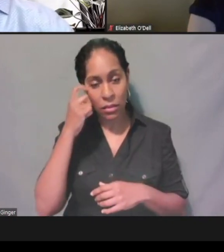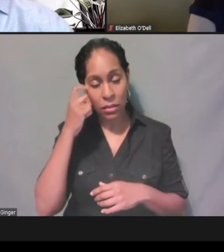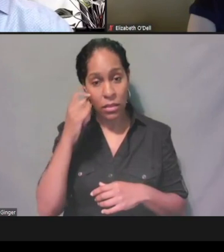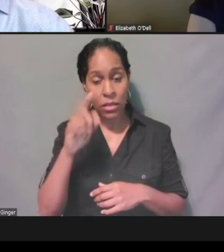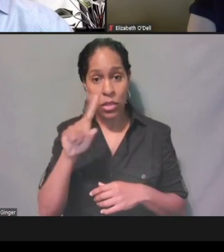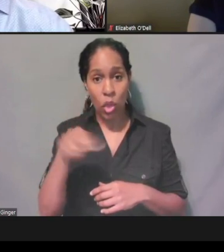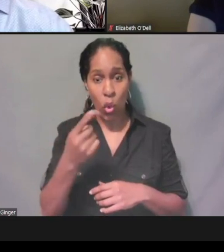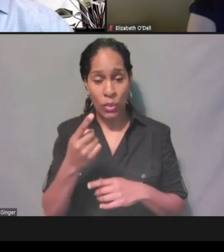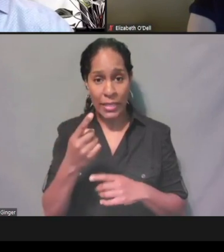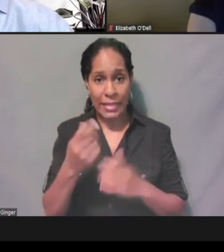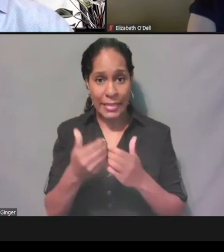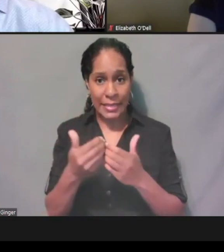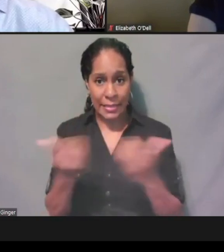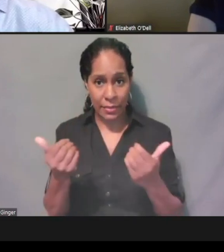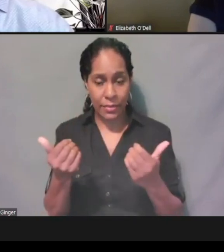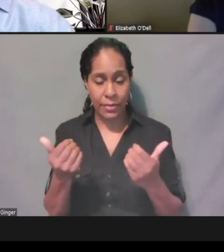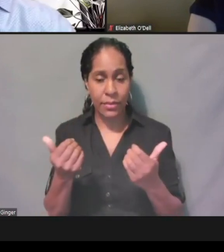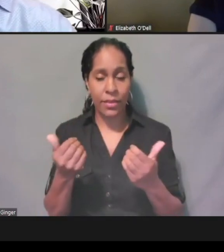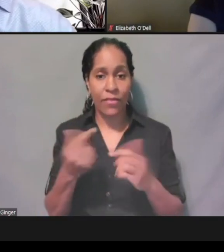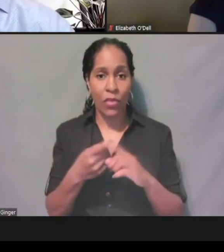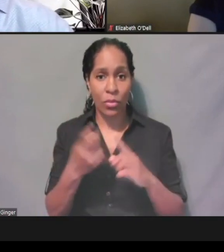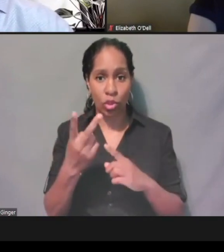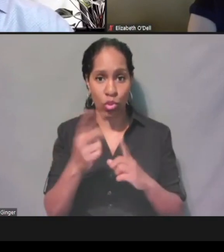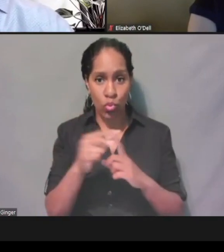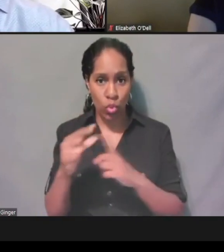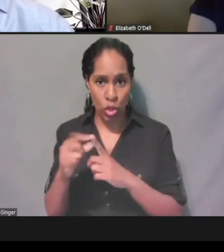and a name is the capitalization, am I correct?